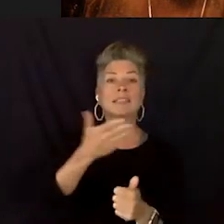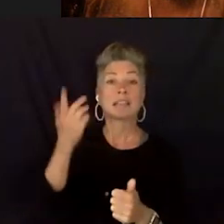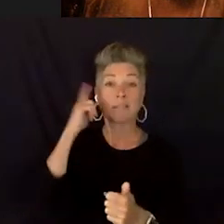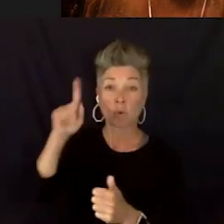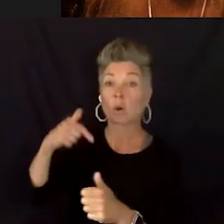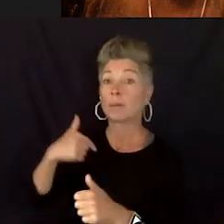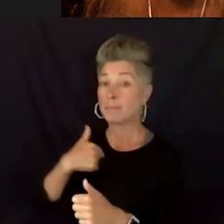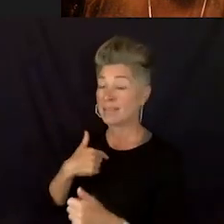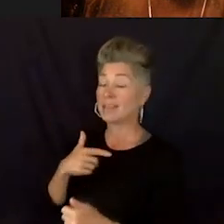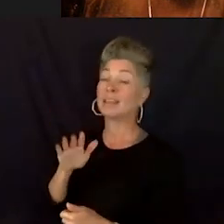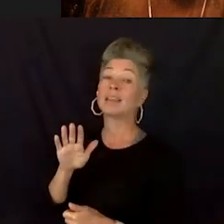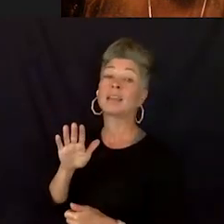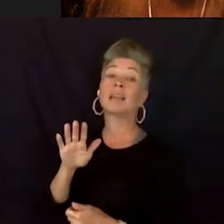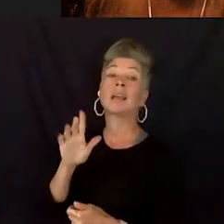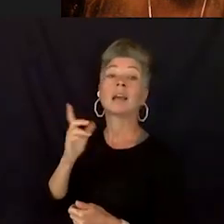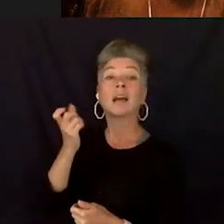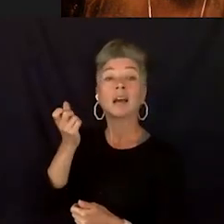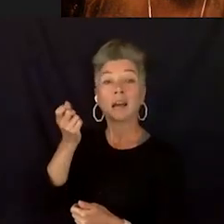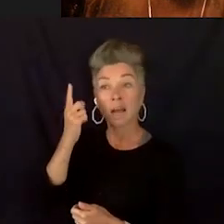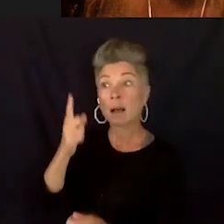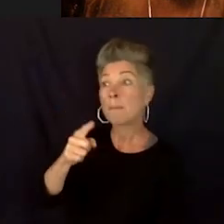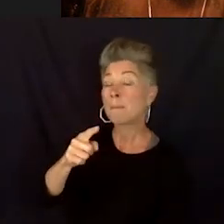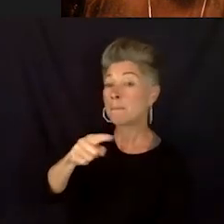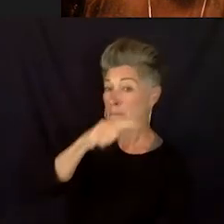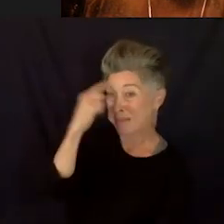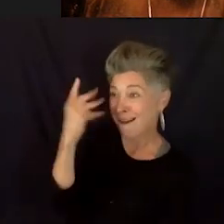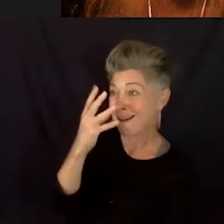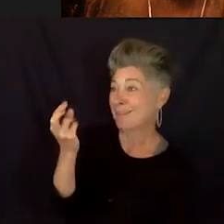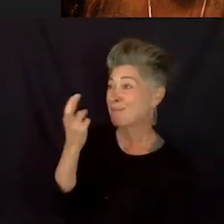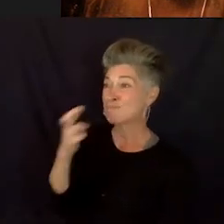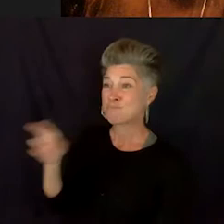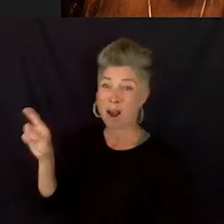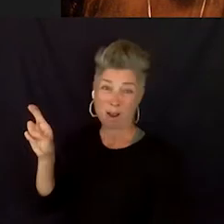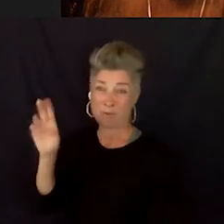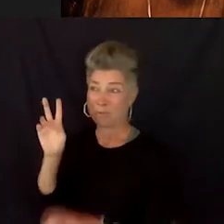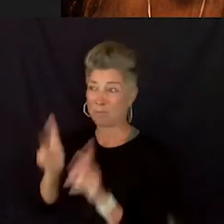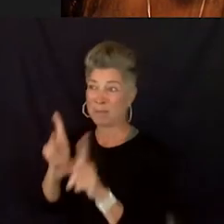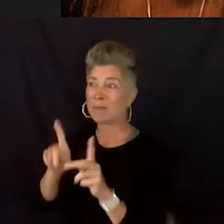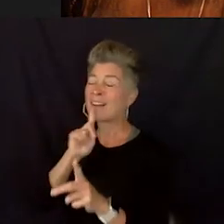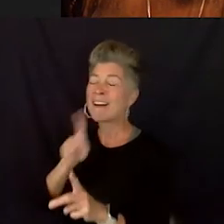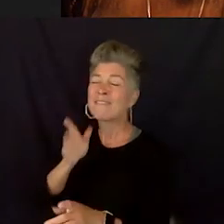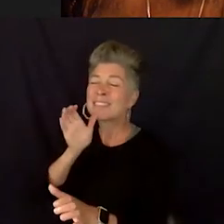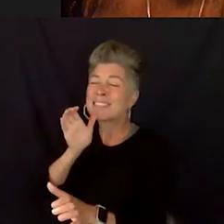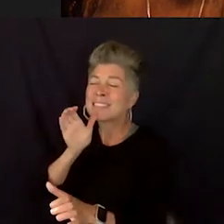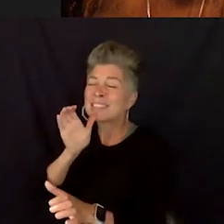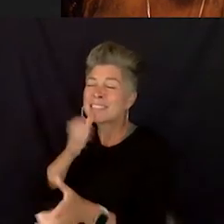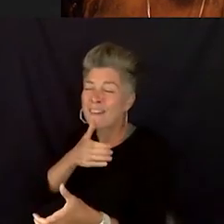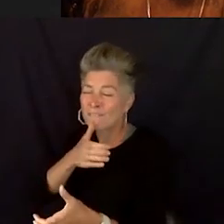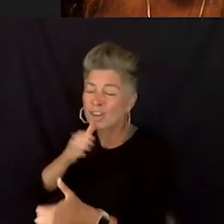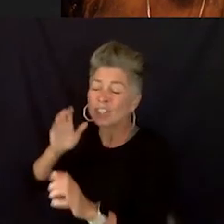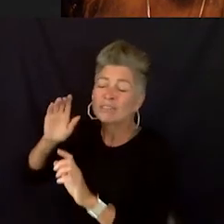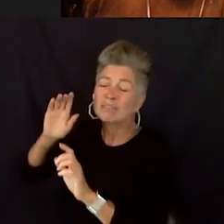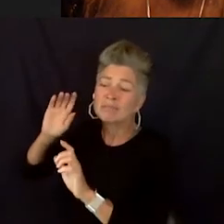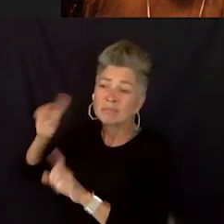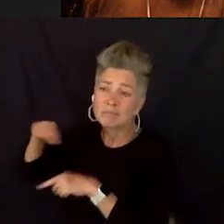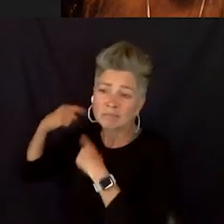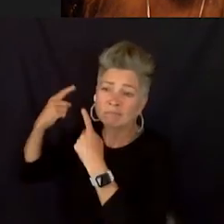that black and brown people have suffered generational, like generational curses of medical mistrust.